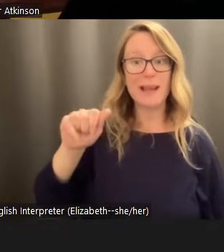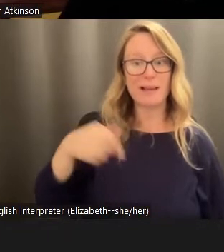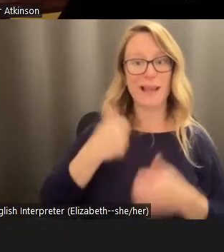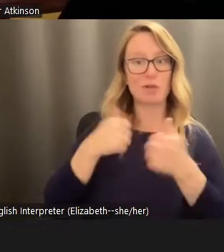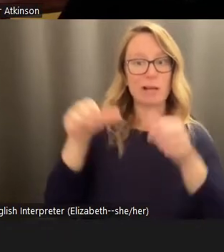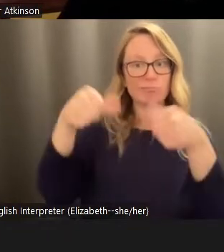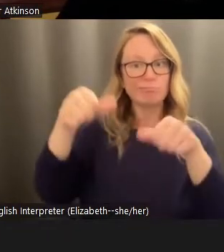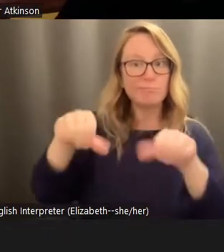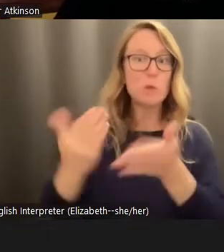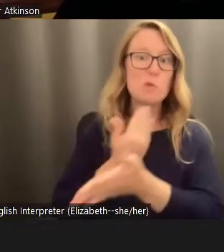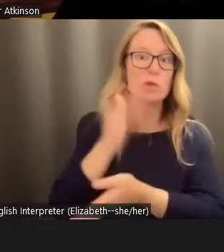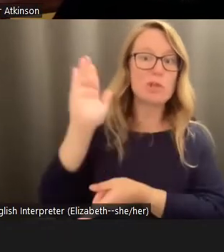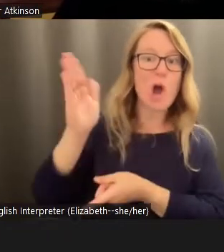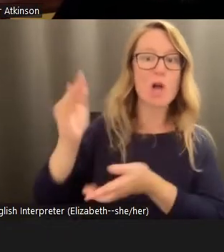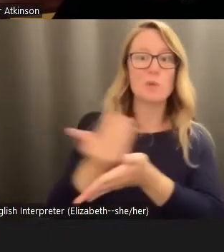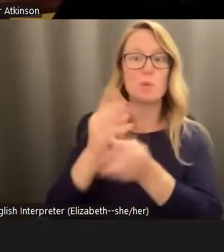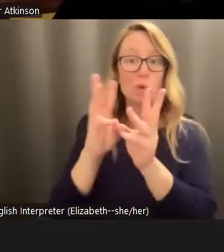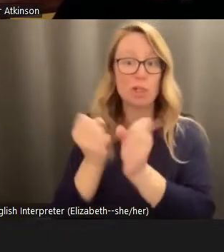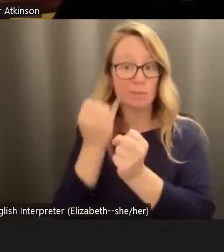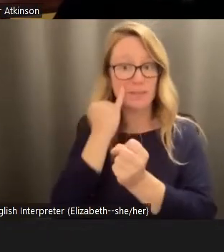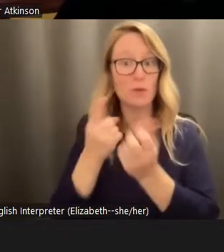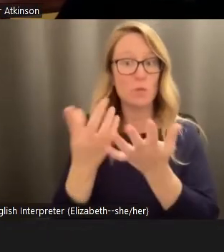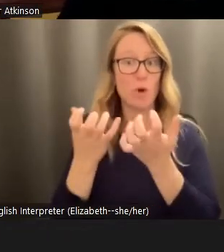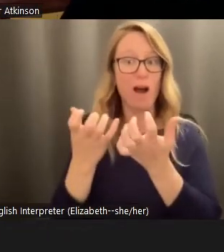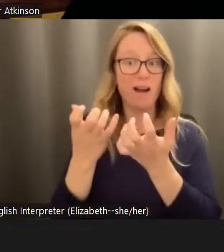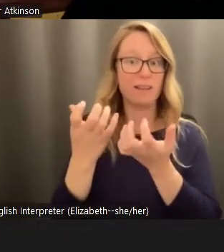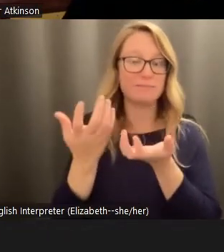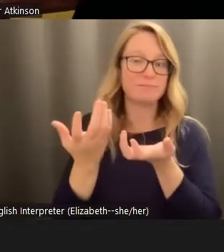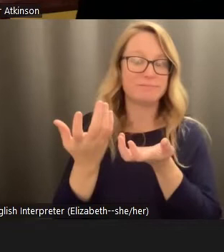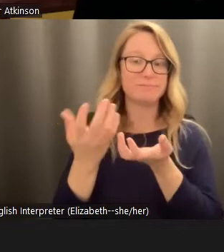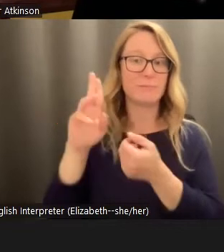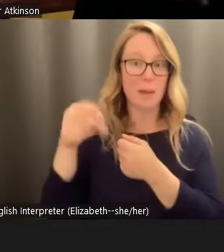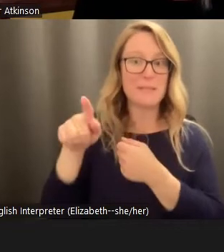workshops. If you want any of those updates, I actually I only